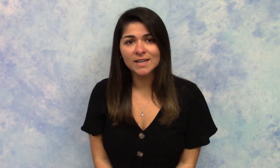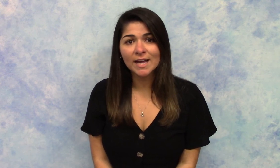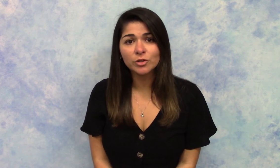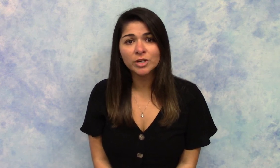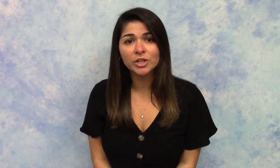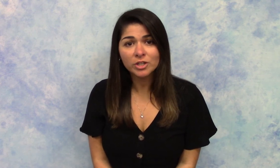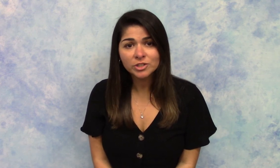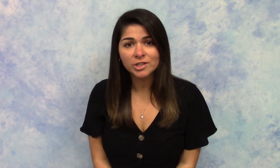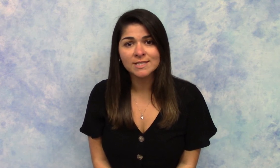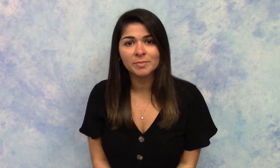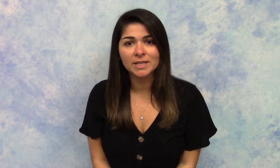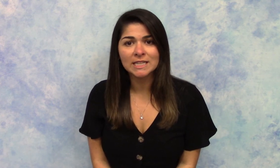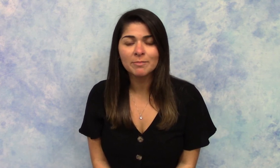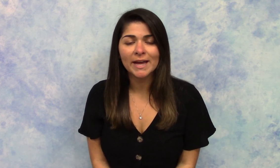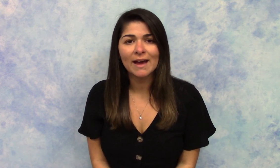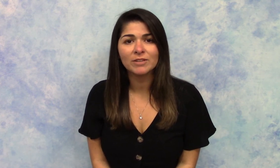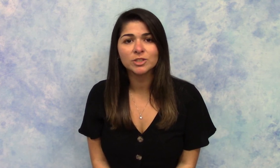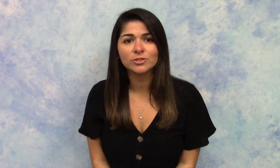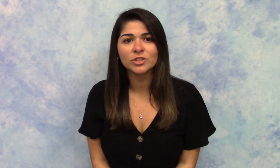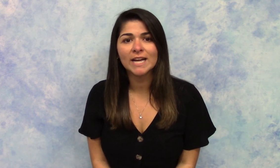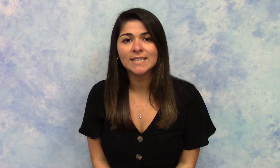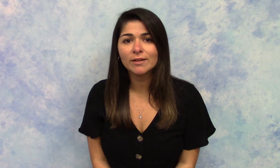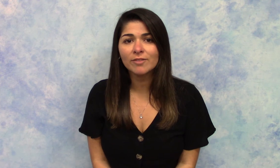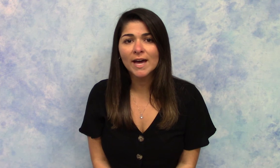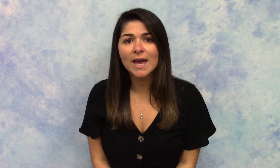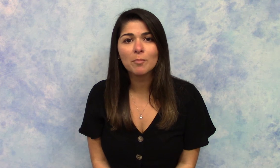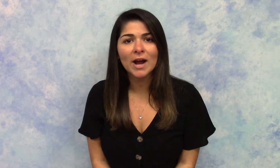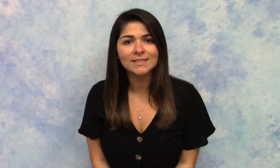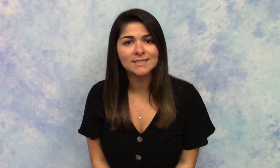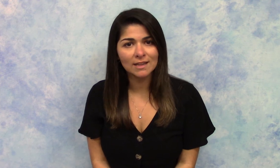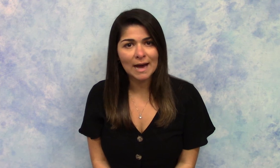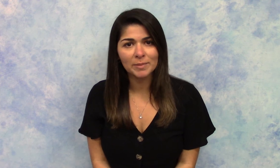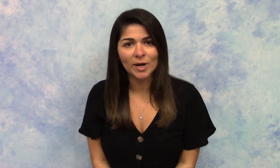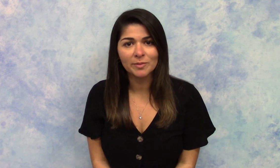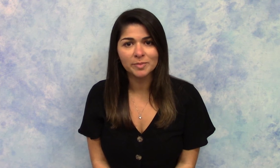and you can nurture this ability by having children identify and practice clapping on beat.